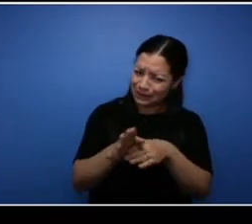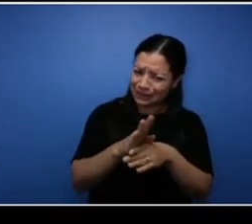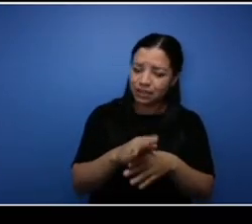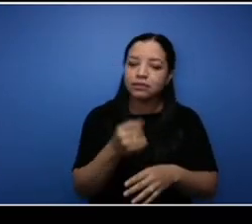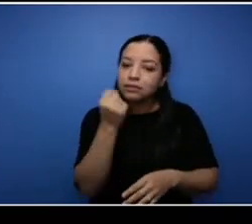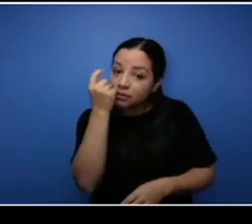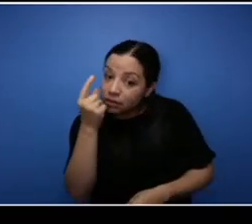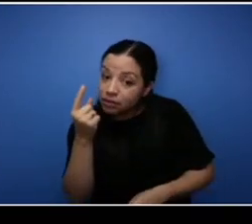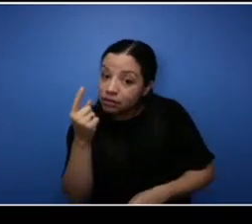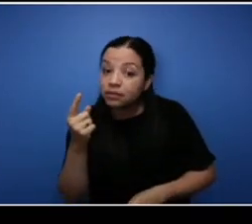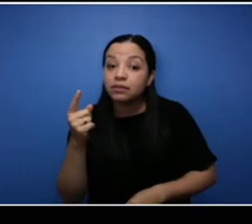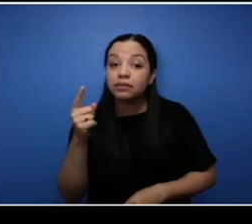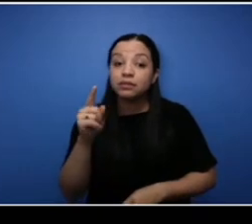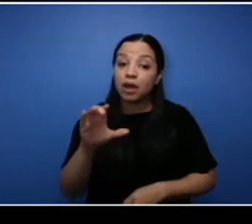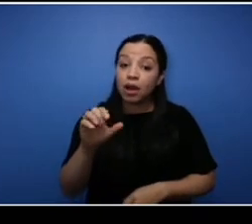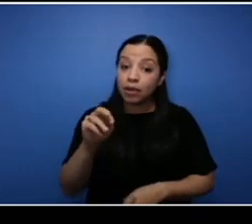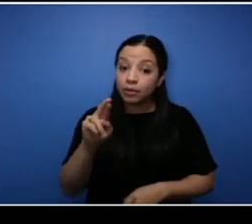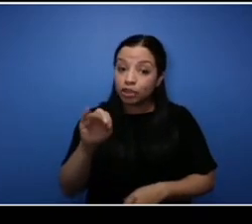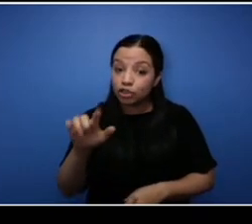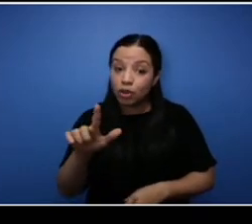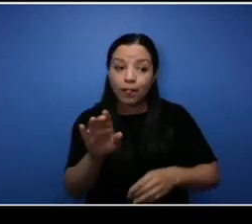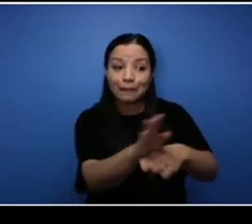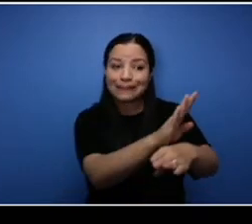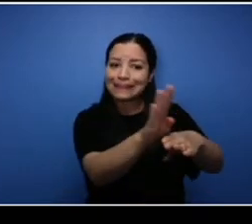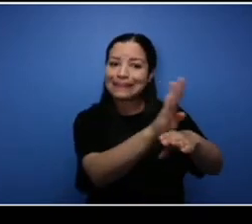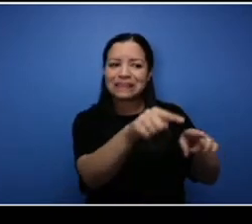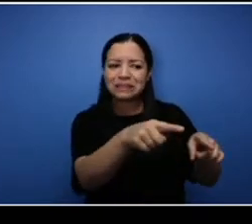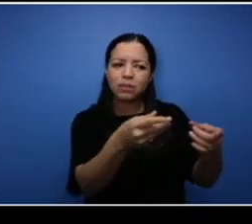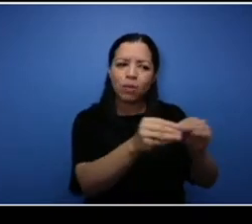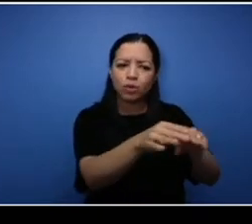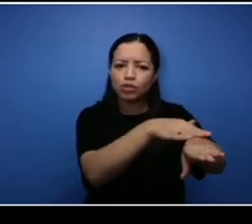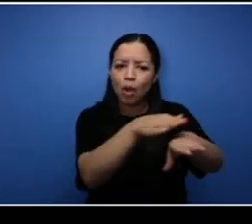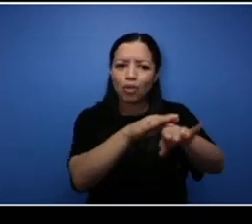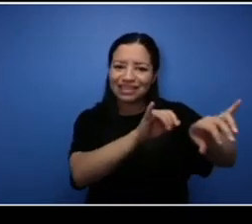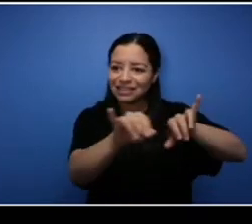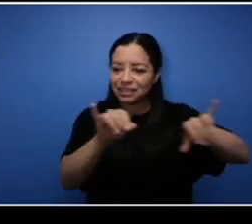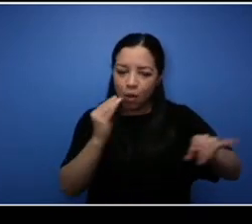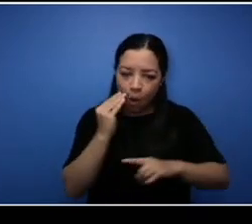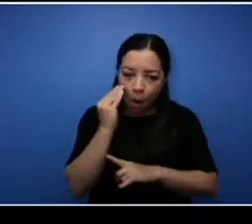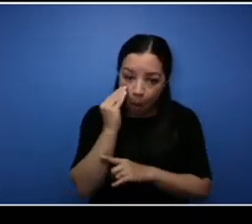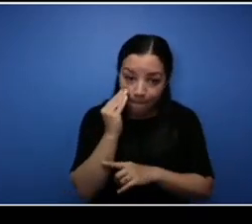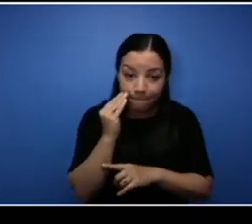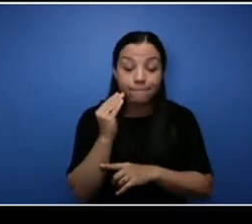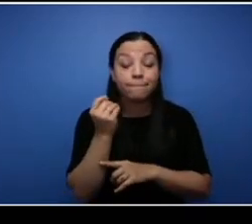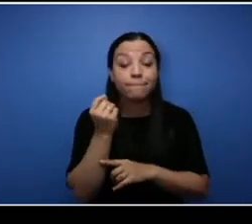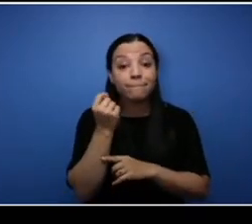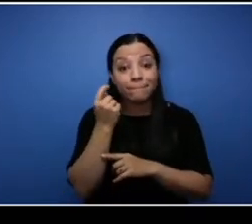people were home um but you know when the schools the school board was doing work, so